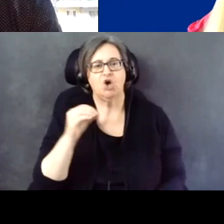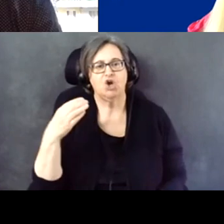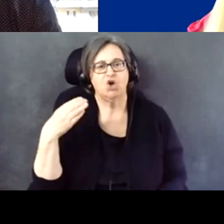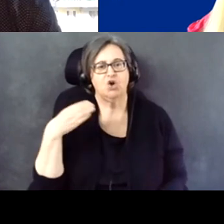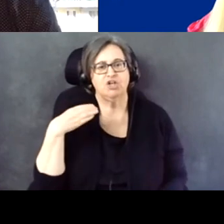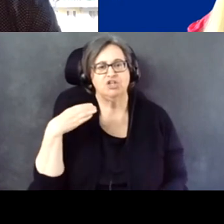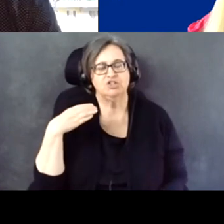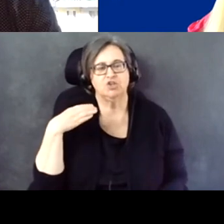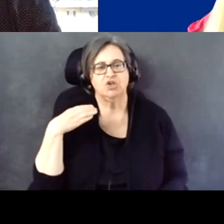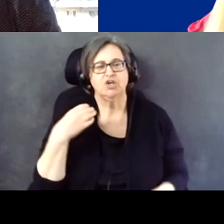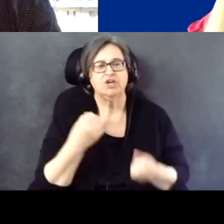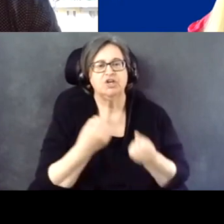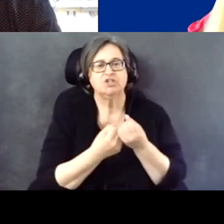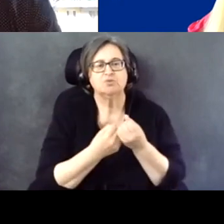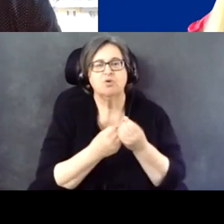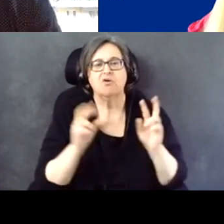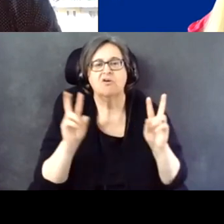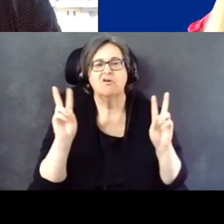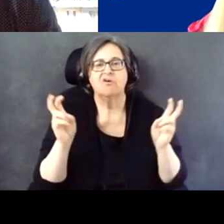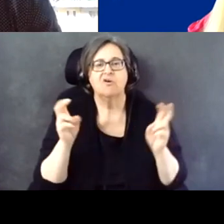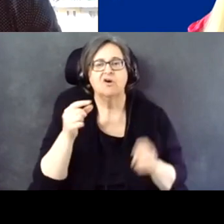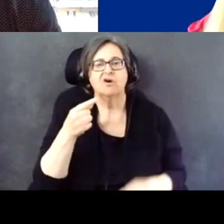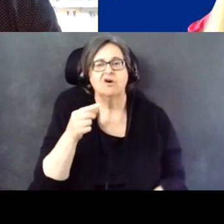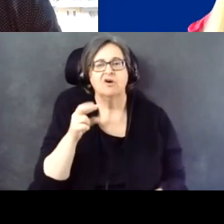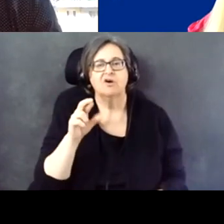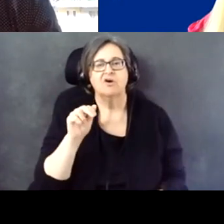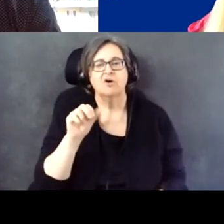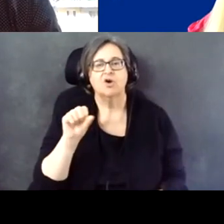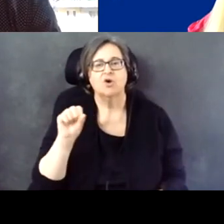support what we call a grassroots connectors programs. Georgia is basically a rural state.